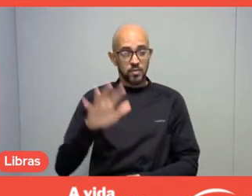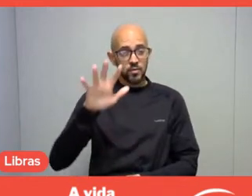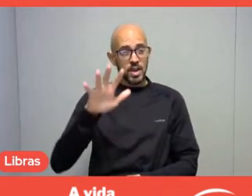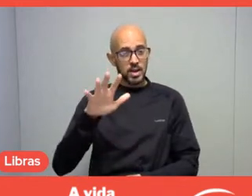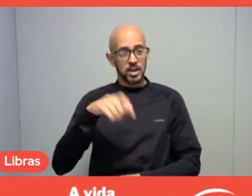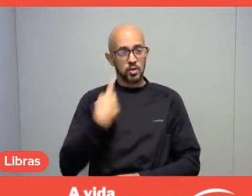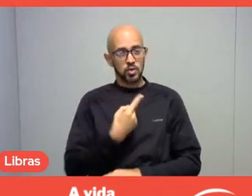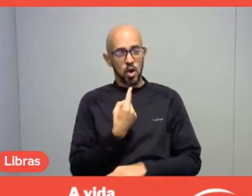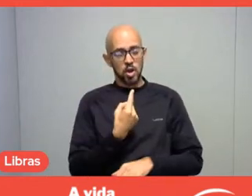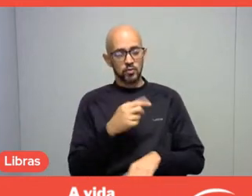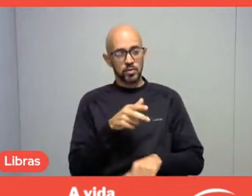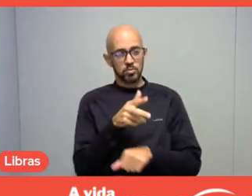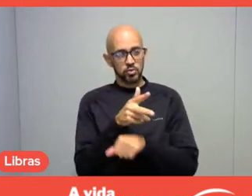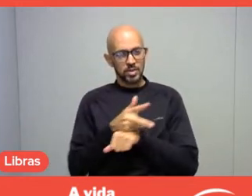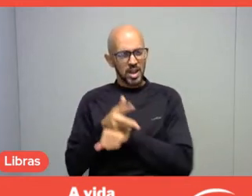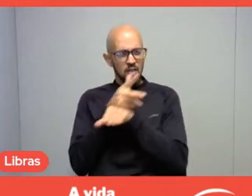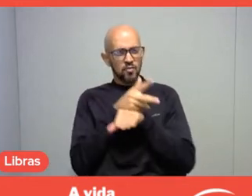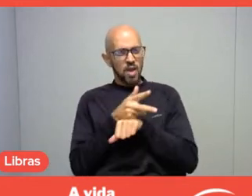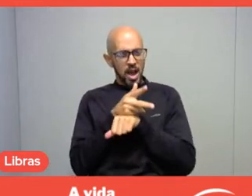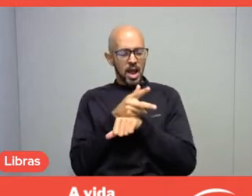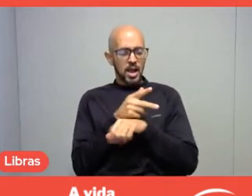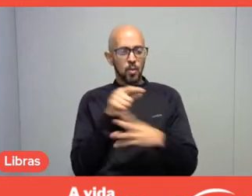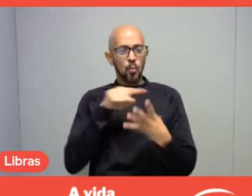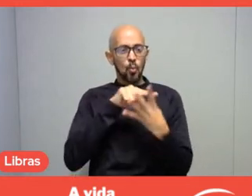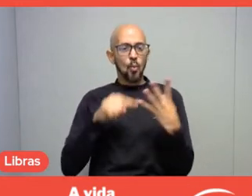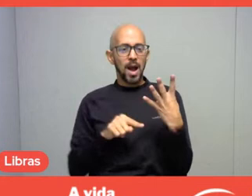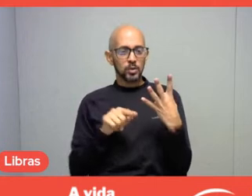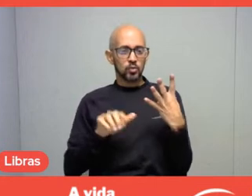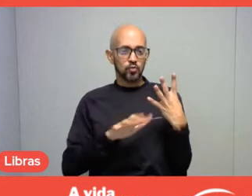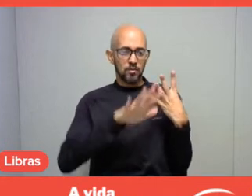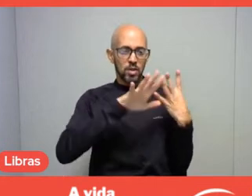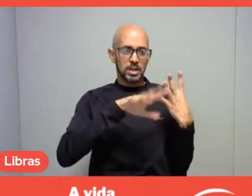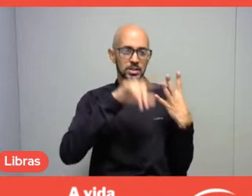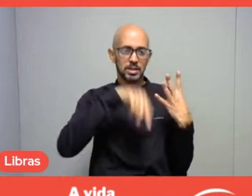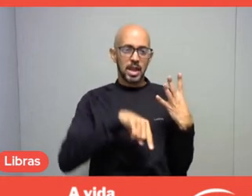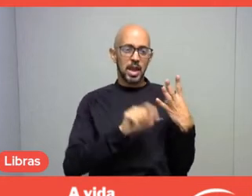if I am not mistaken, in four communities which are MST settlements.